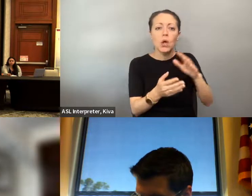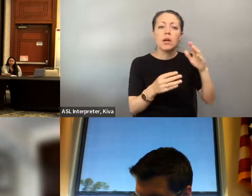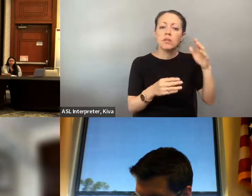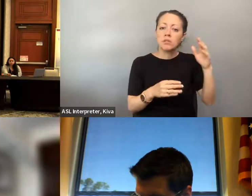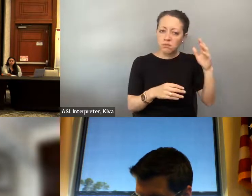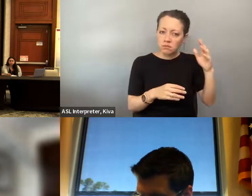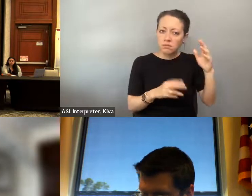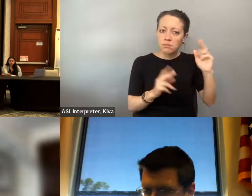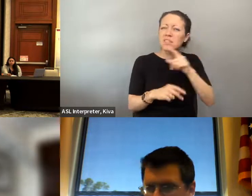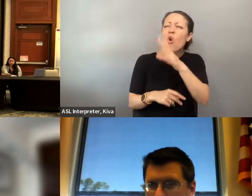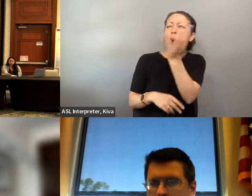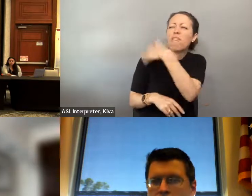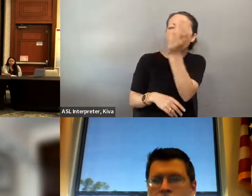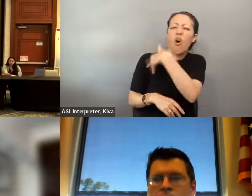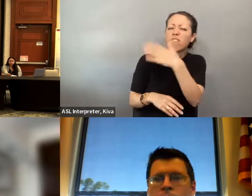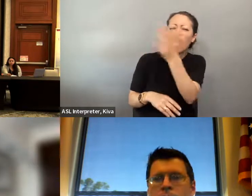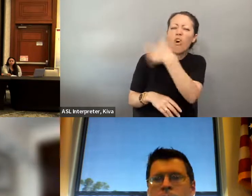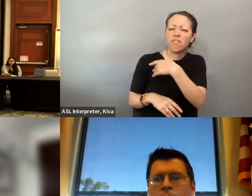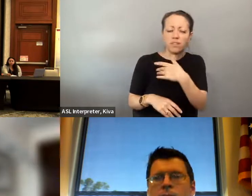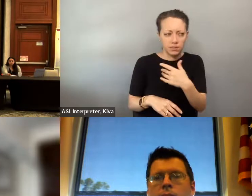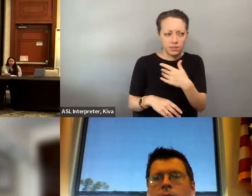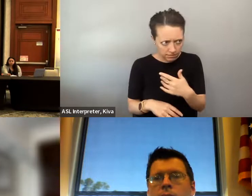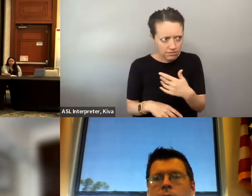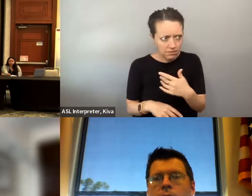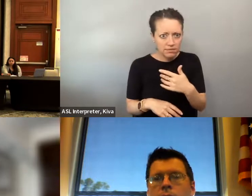teachers to scrape safe school stickers off their walls.